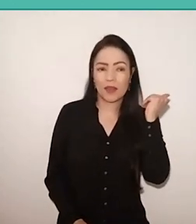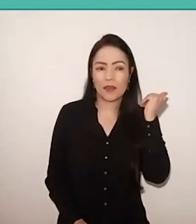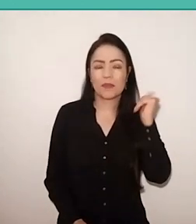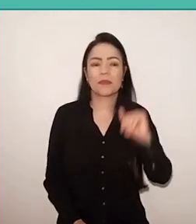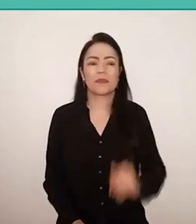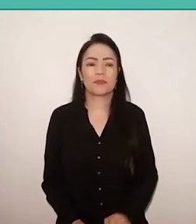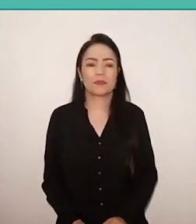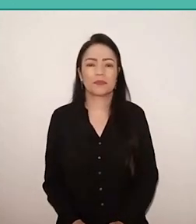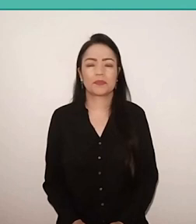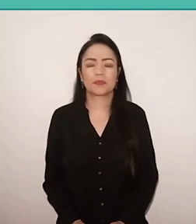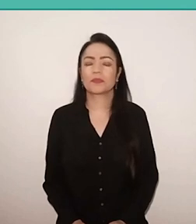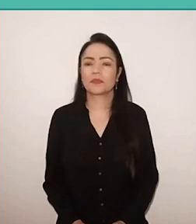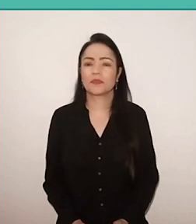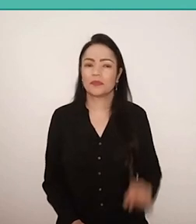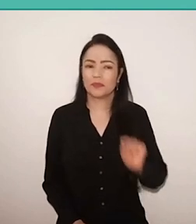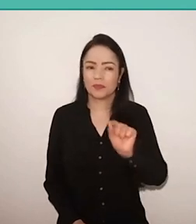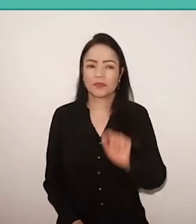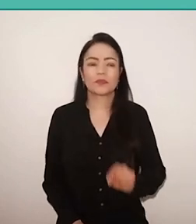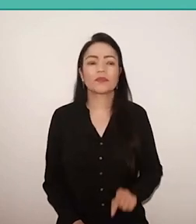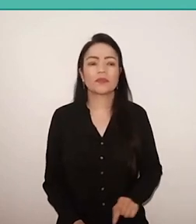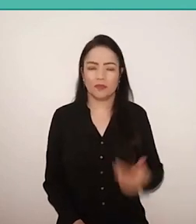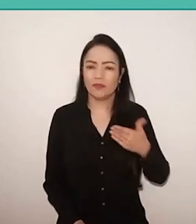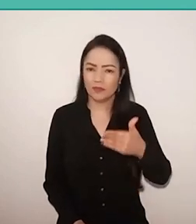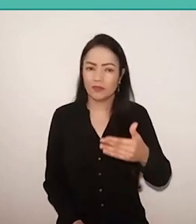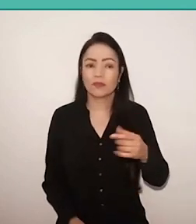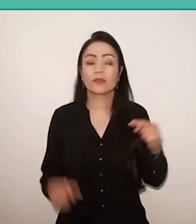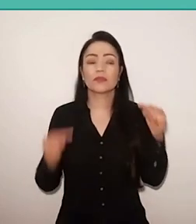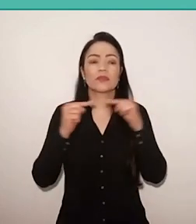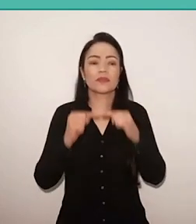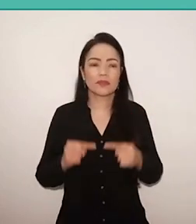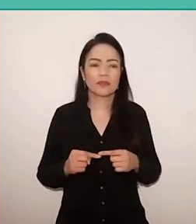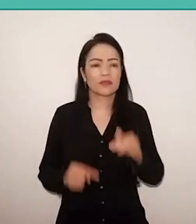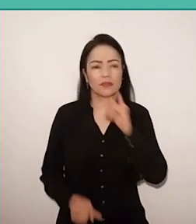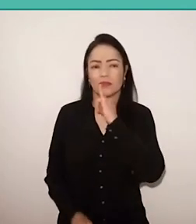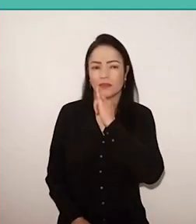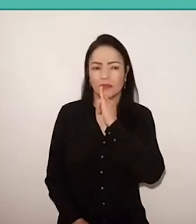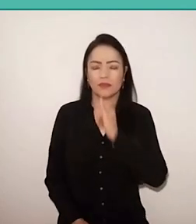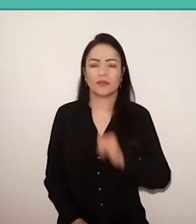that he will apply, for example, in literacy.